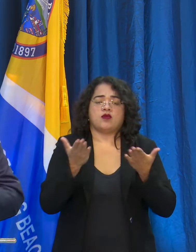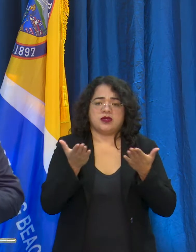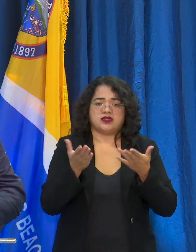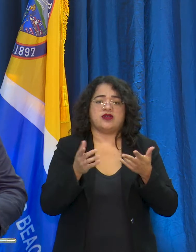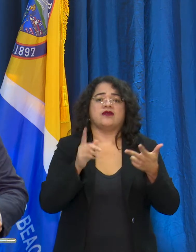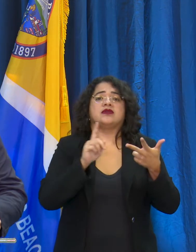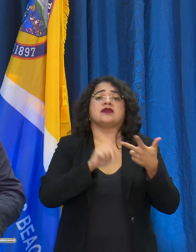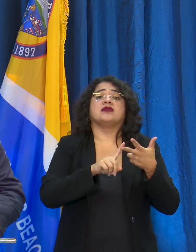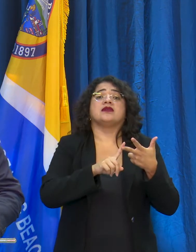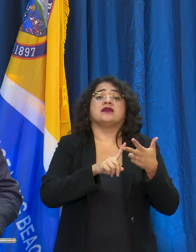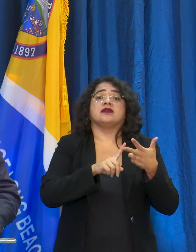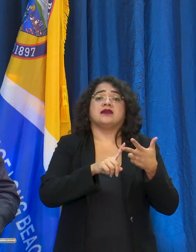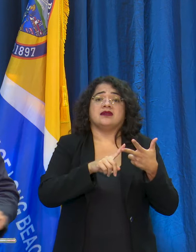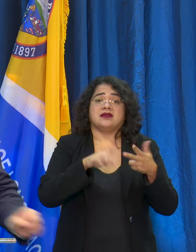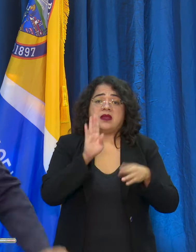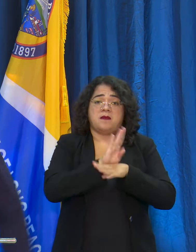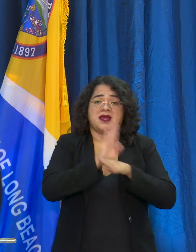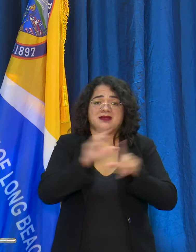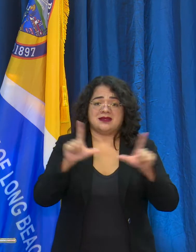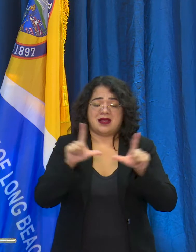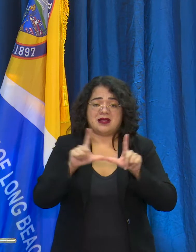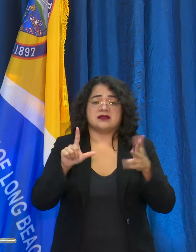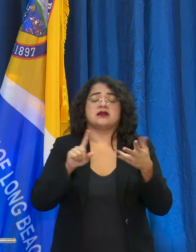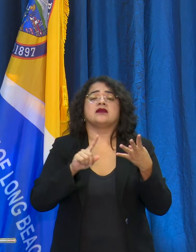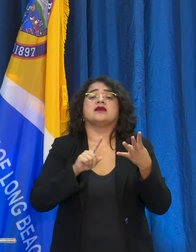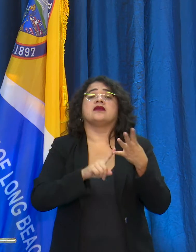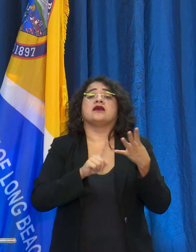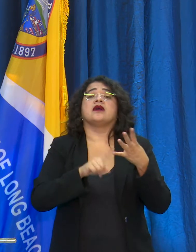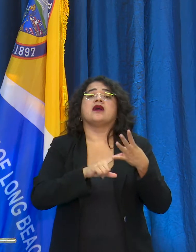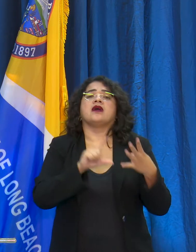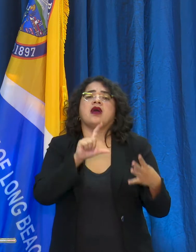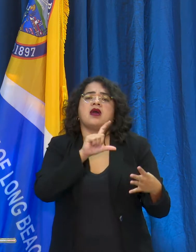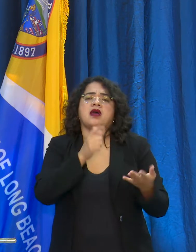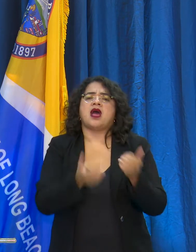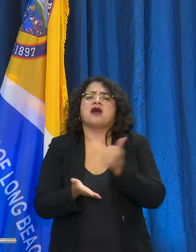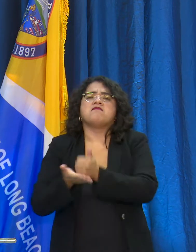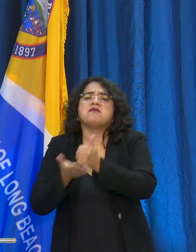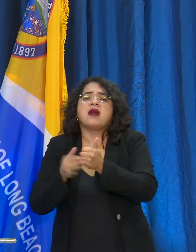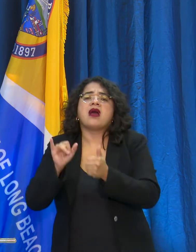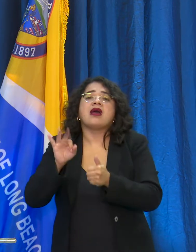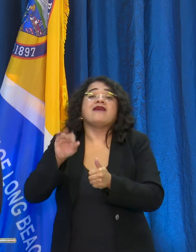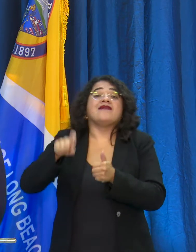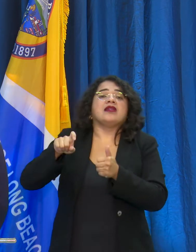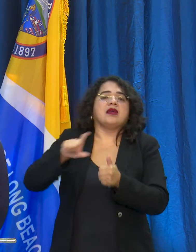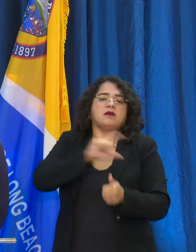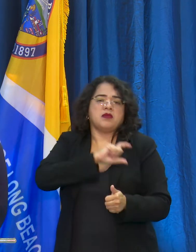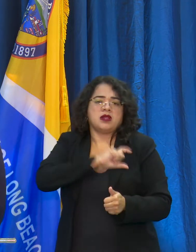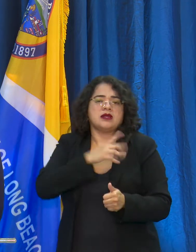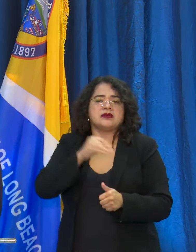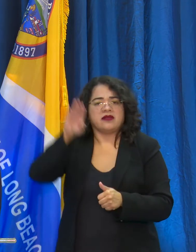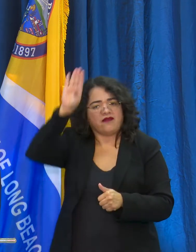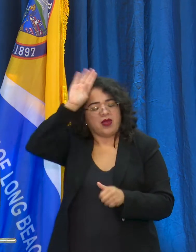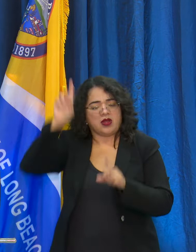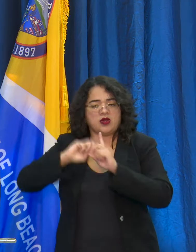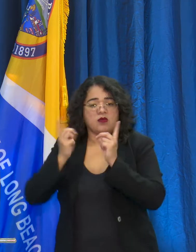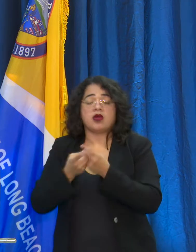as the Police Department or Fire Department. The Venue Task Force is out every day. They do unannounced inspections of